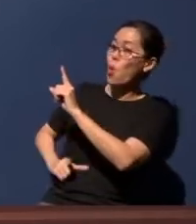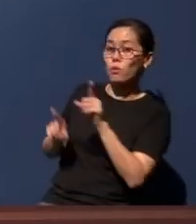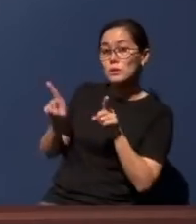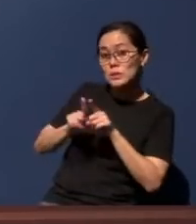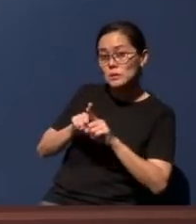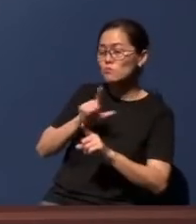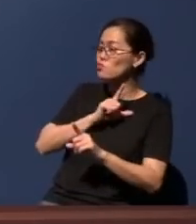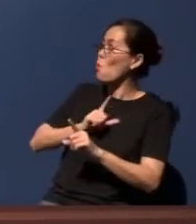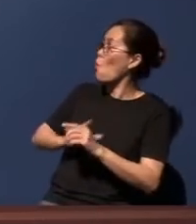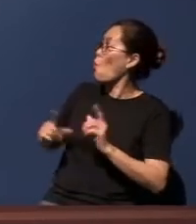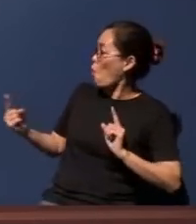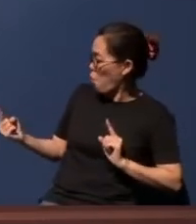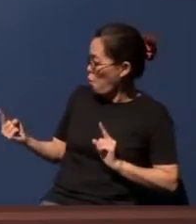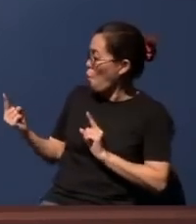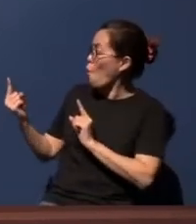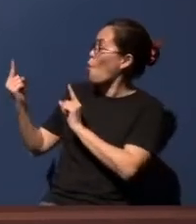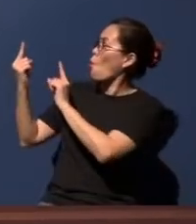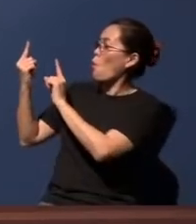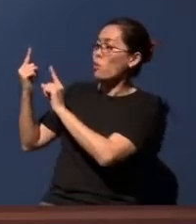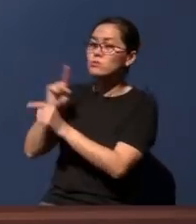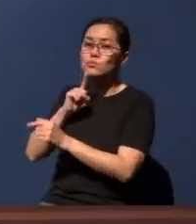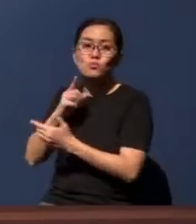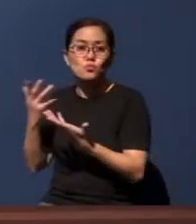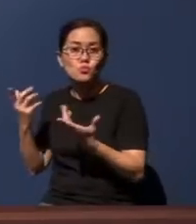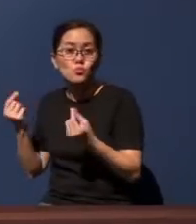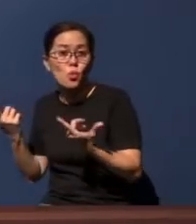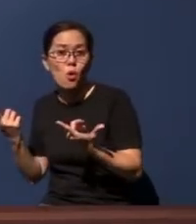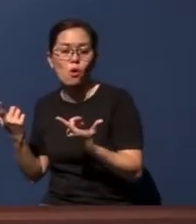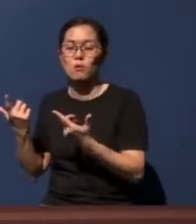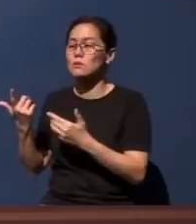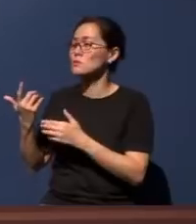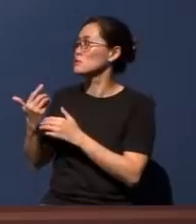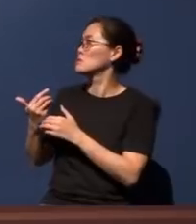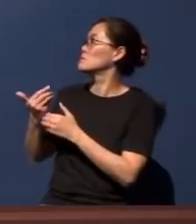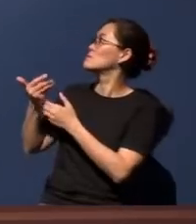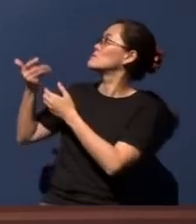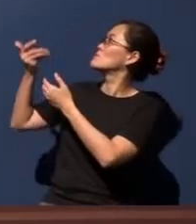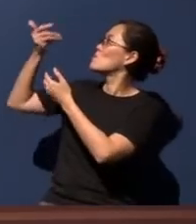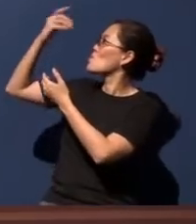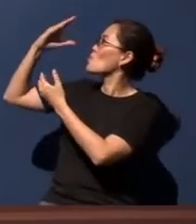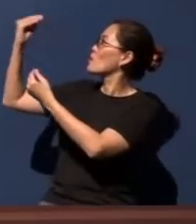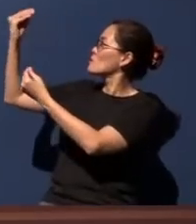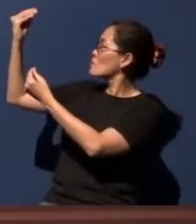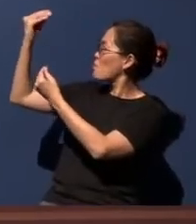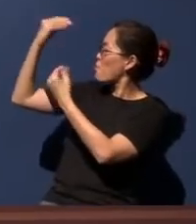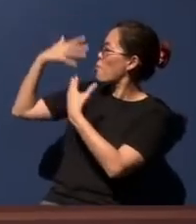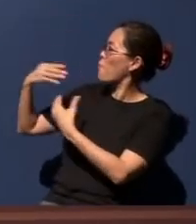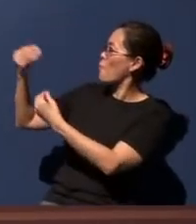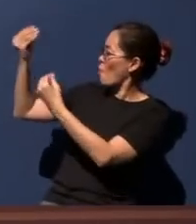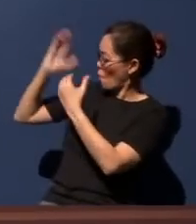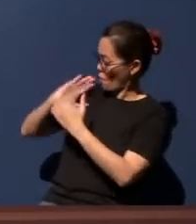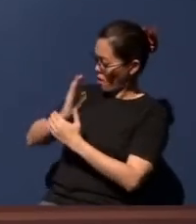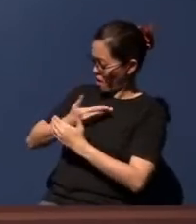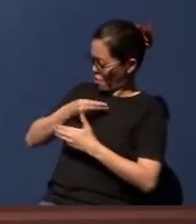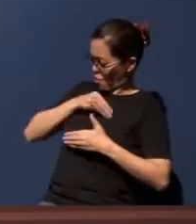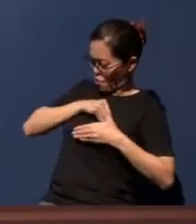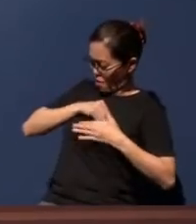it is really, really to allow God to speak into our inner lives, the very lives of ourselves.